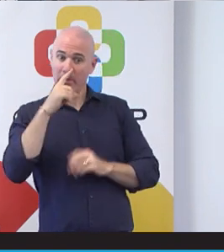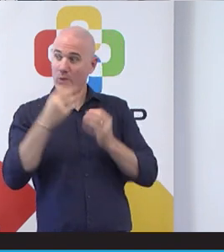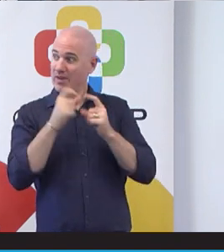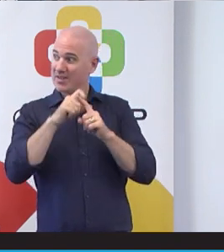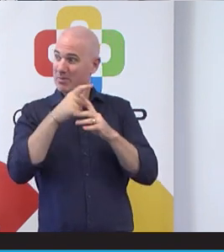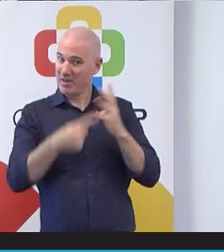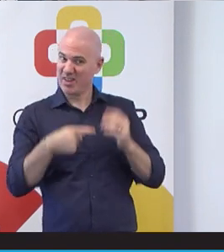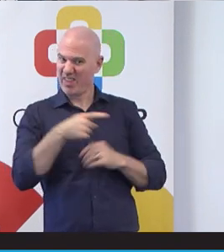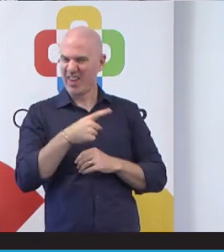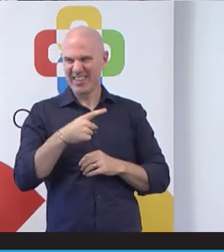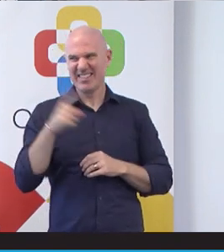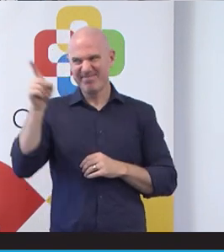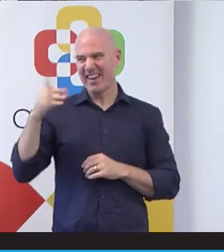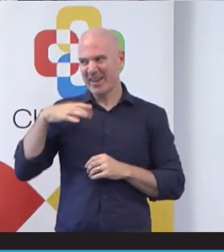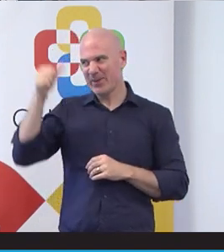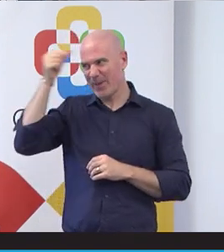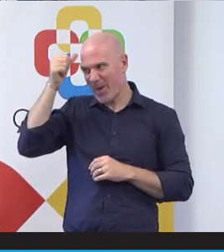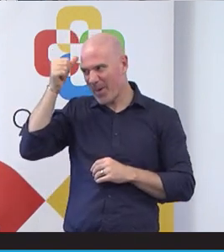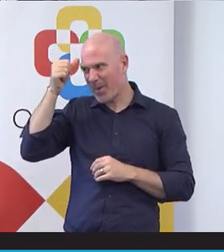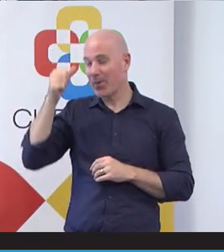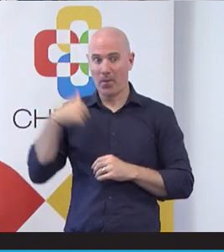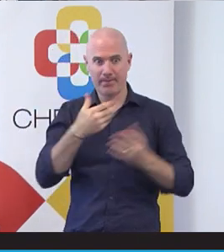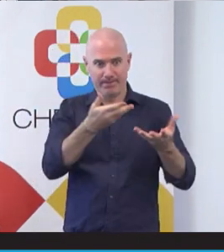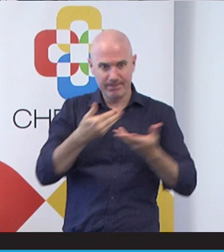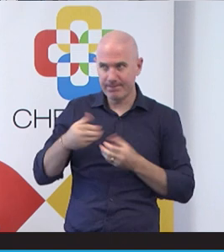would be useful and we met in the middle up with those sorts of things. So they're all